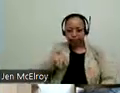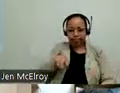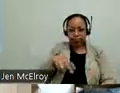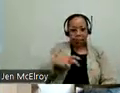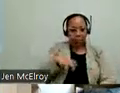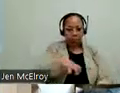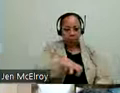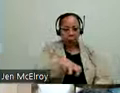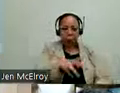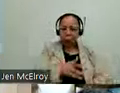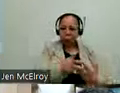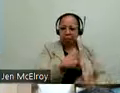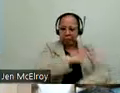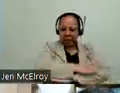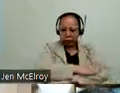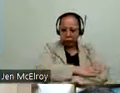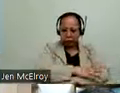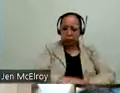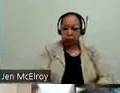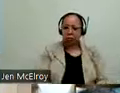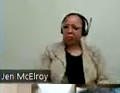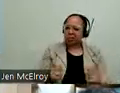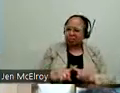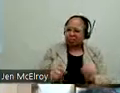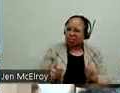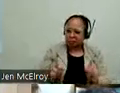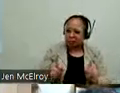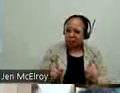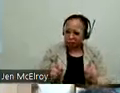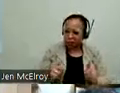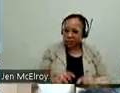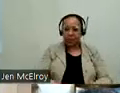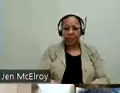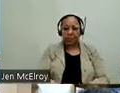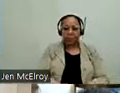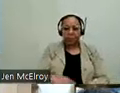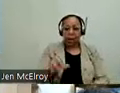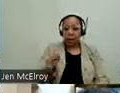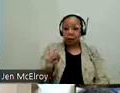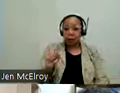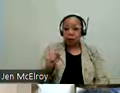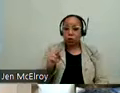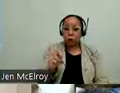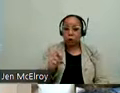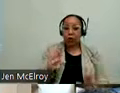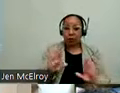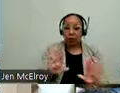So that really makes a difference. And then there are the stove is moved out